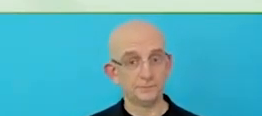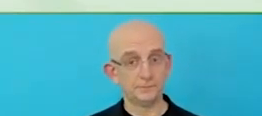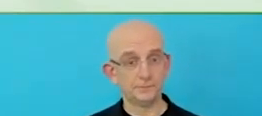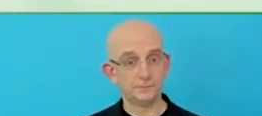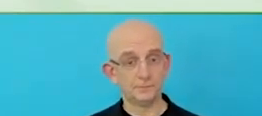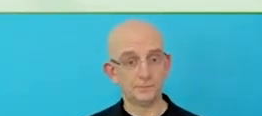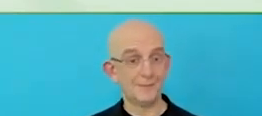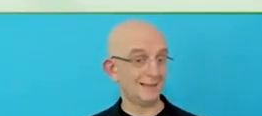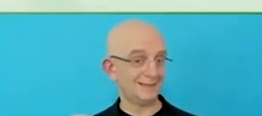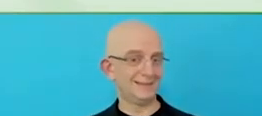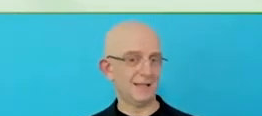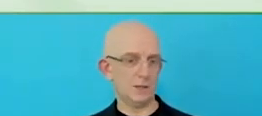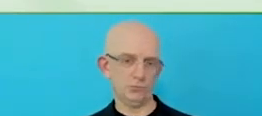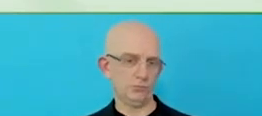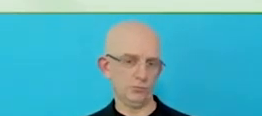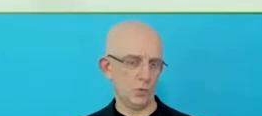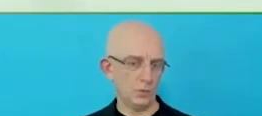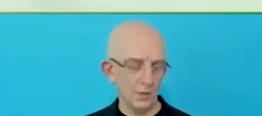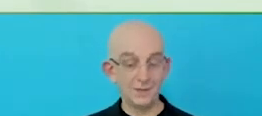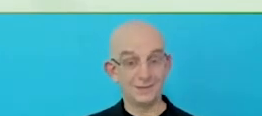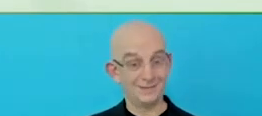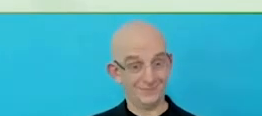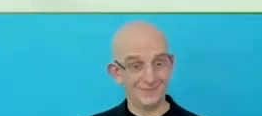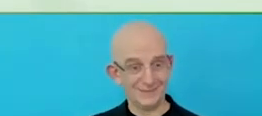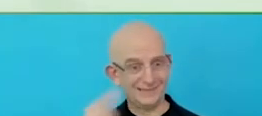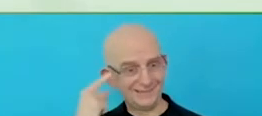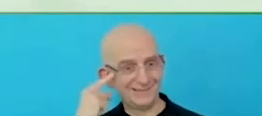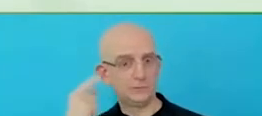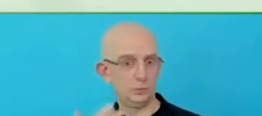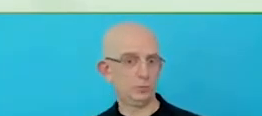design and measures and principles that we need to follow.